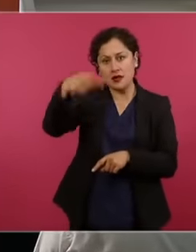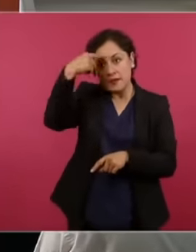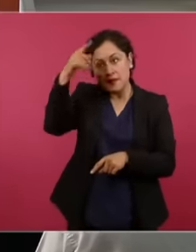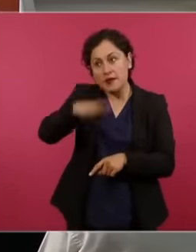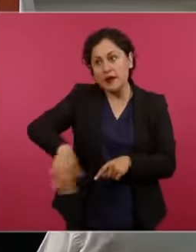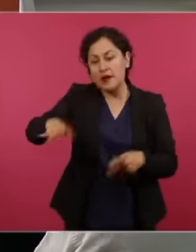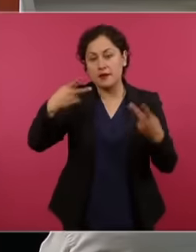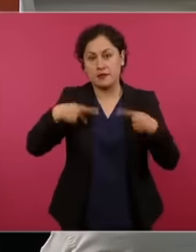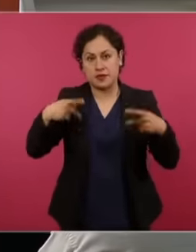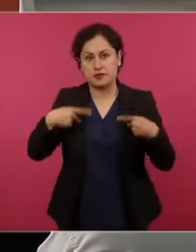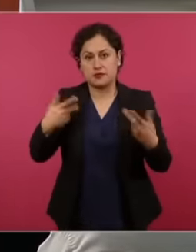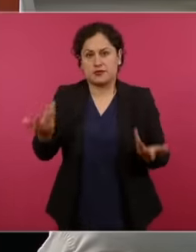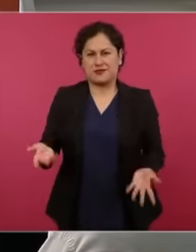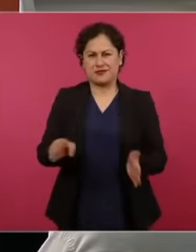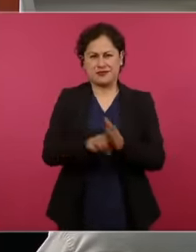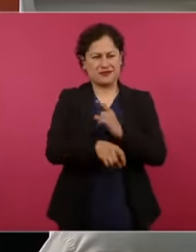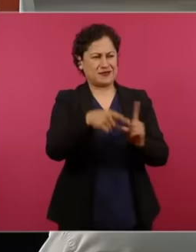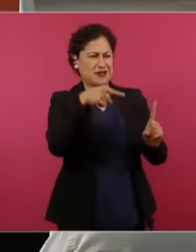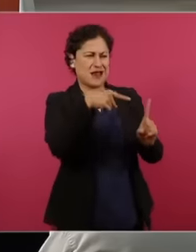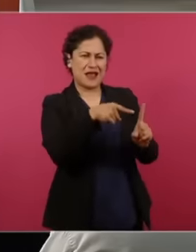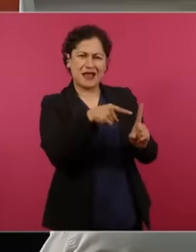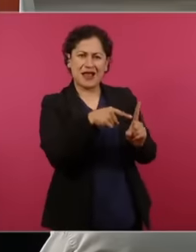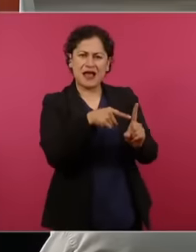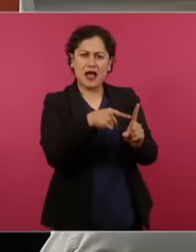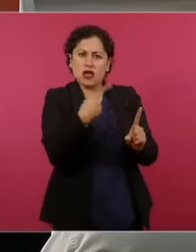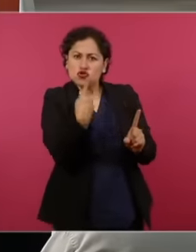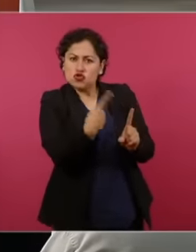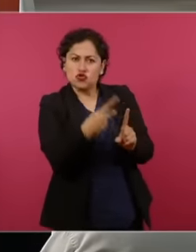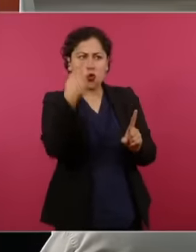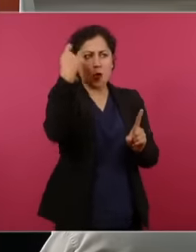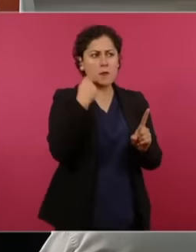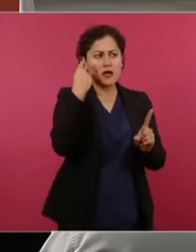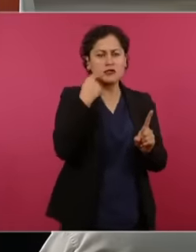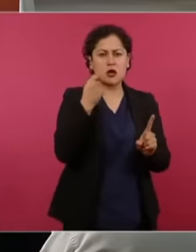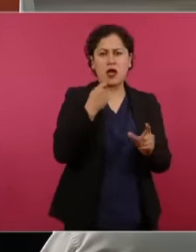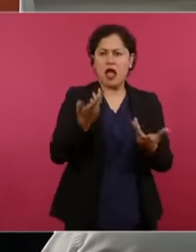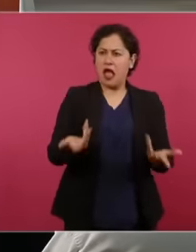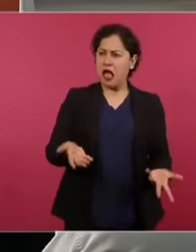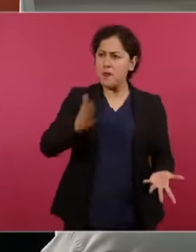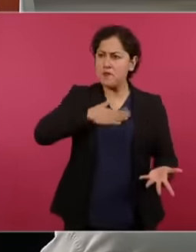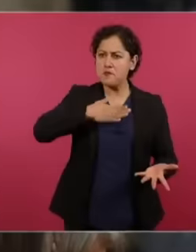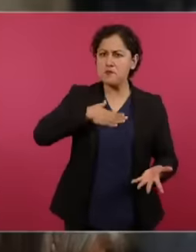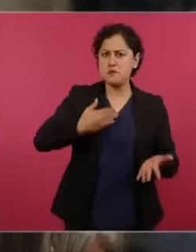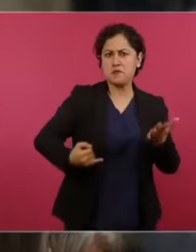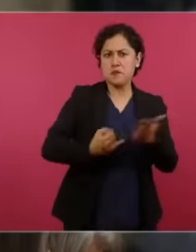this tearing of clothing to defend the opponent is to attack because there they say